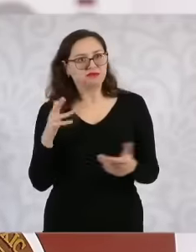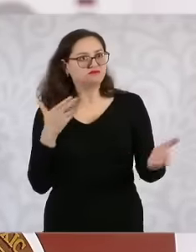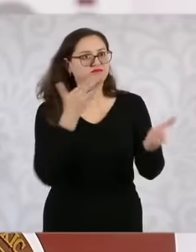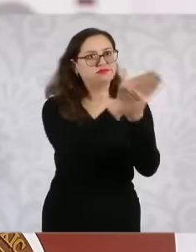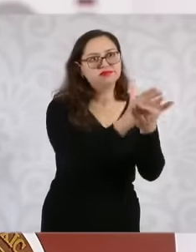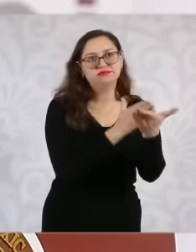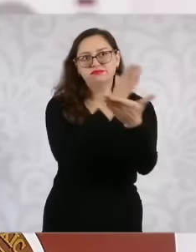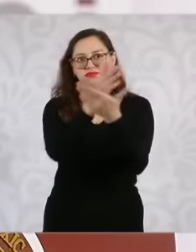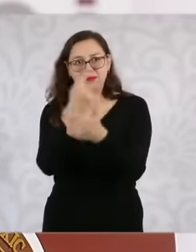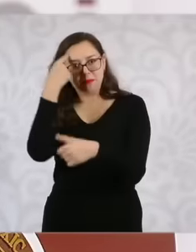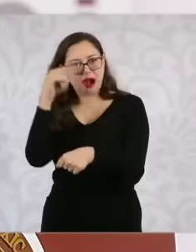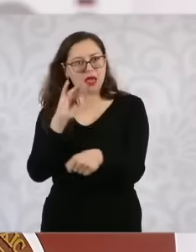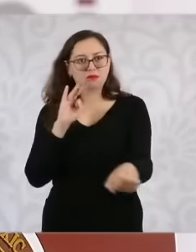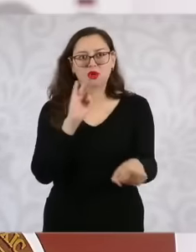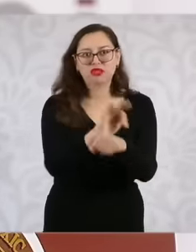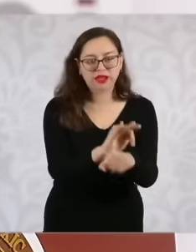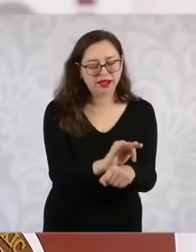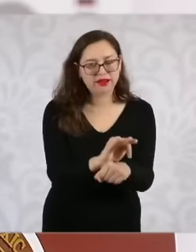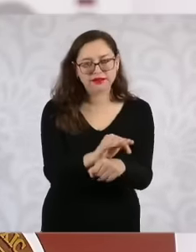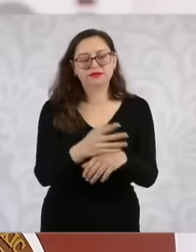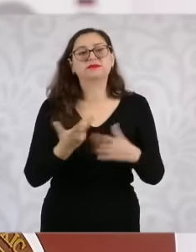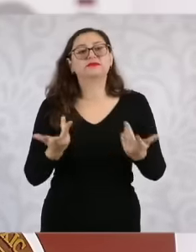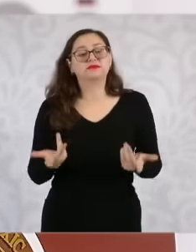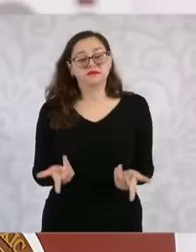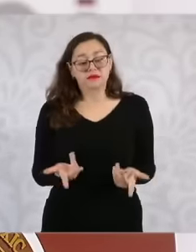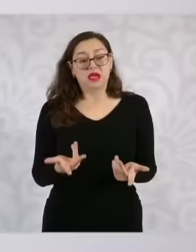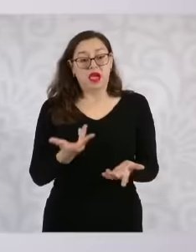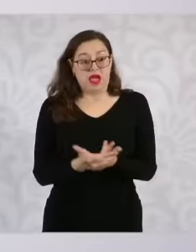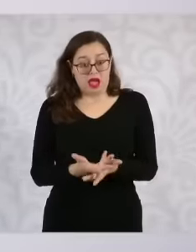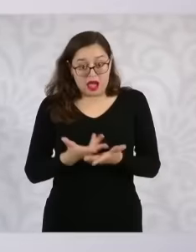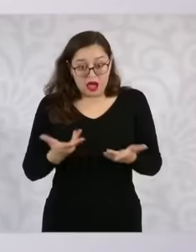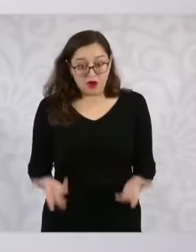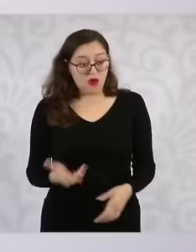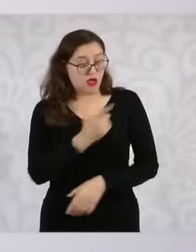taking advantage of the great deployment that this security force already has today